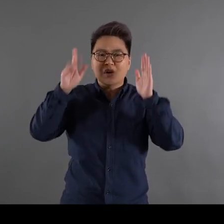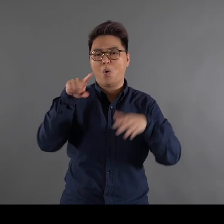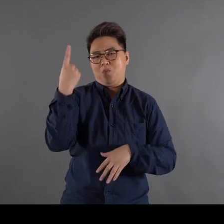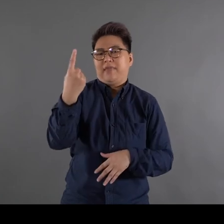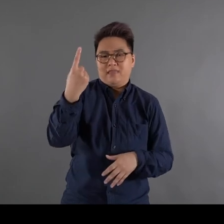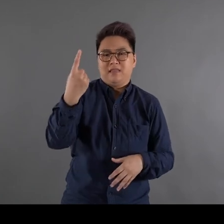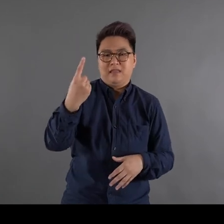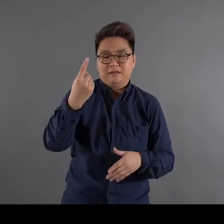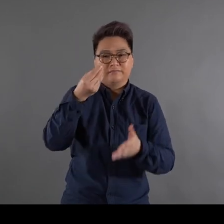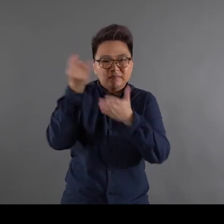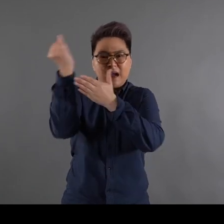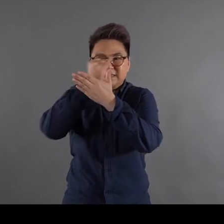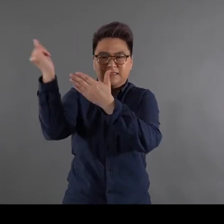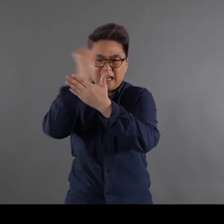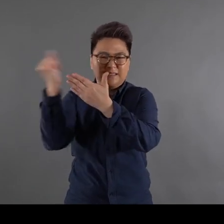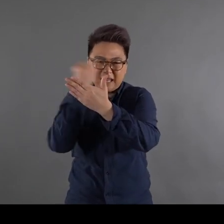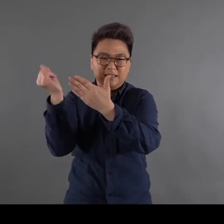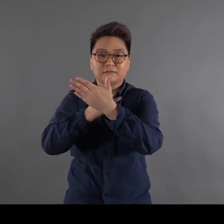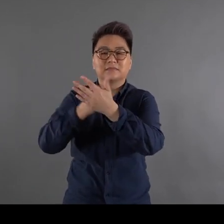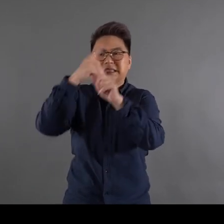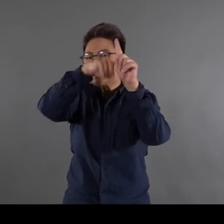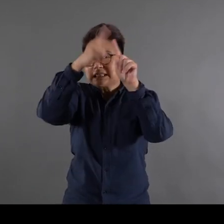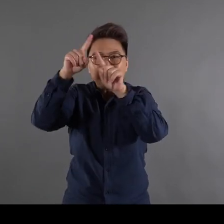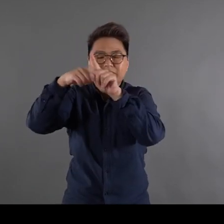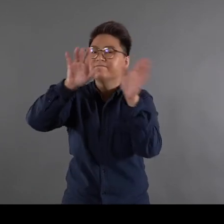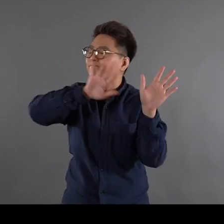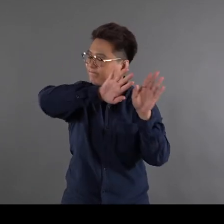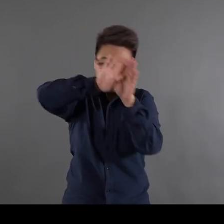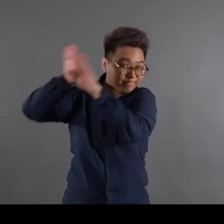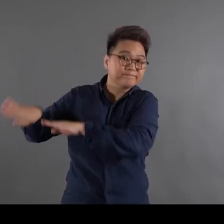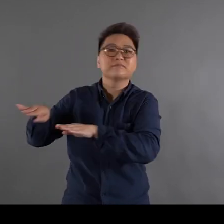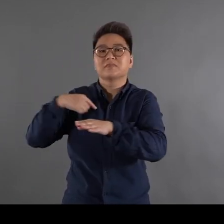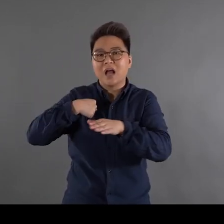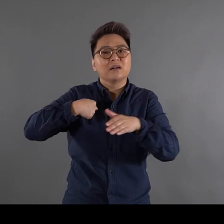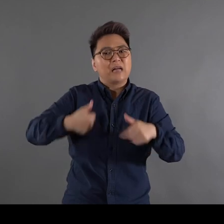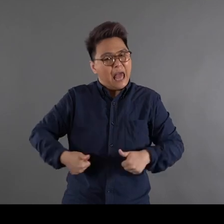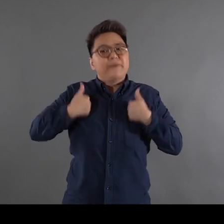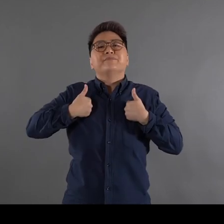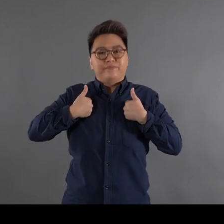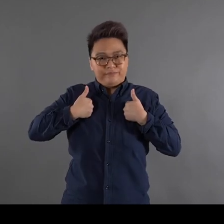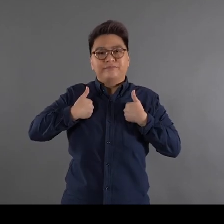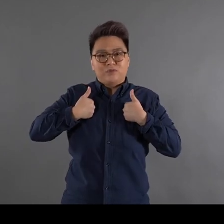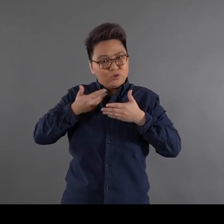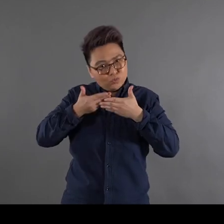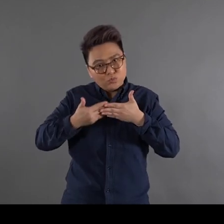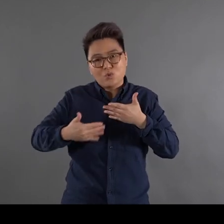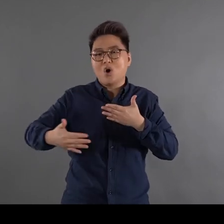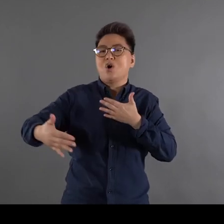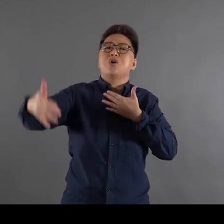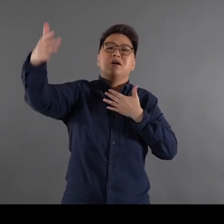than switch between different media It is a lifetime commitment to me